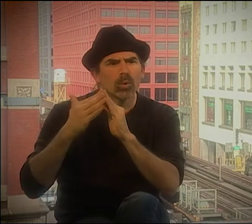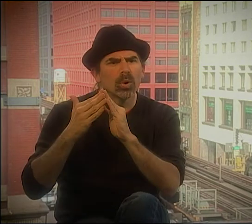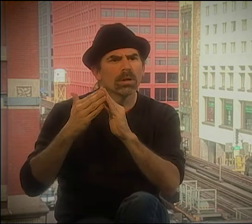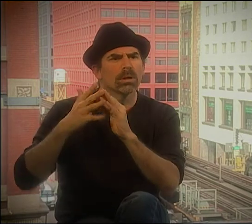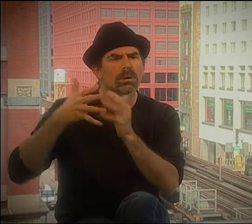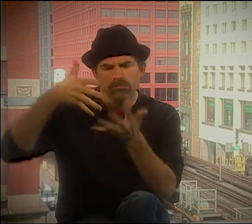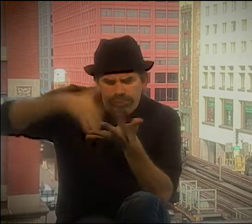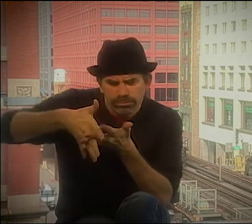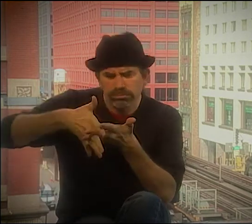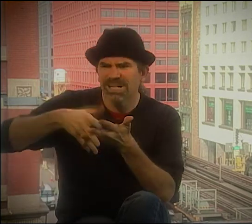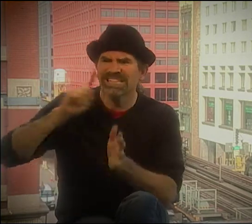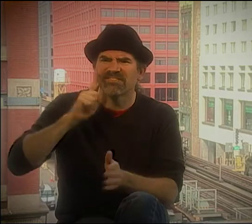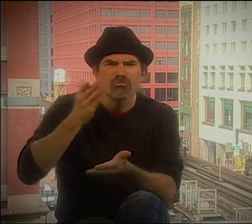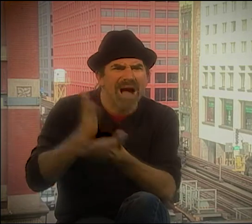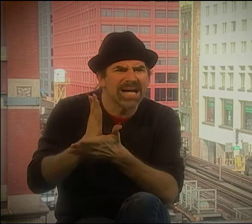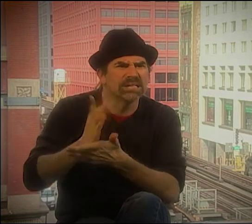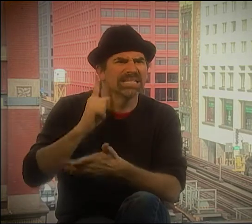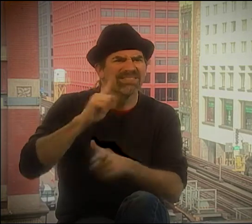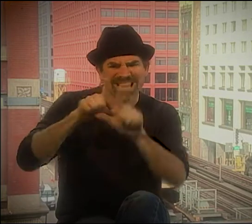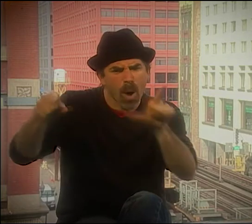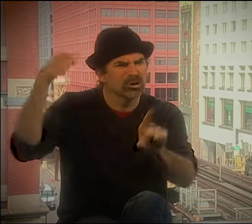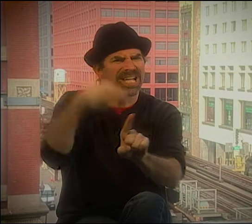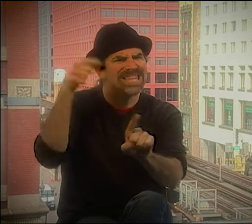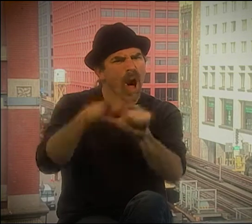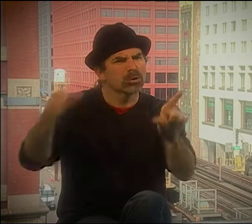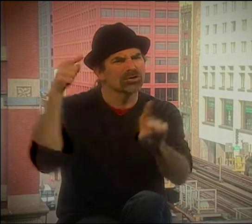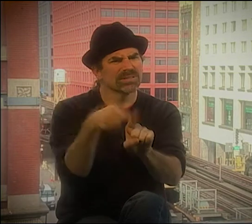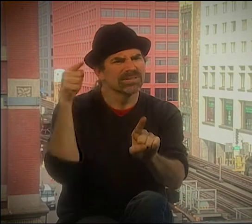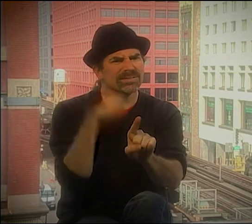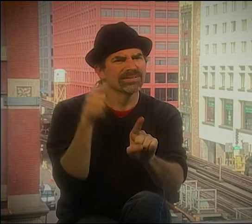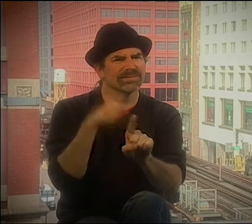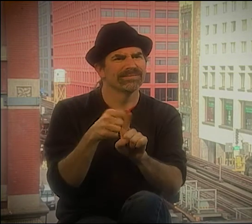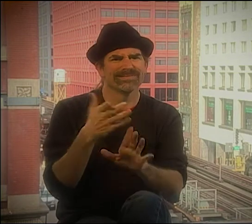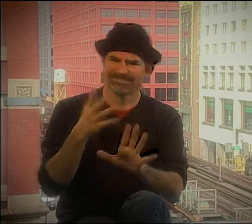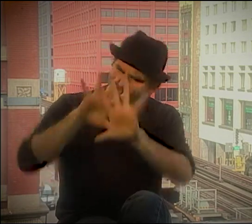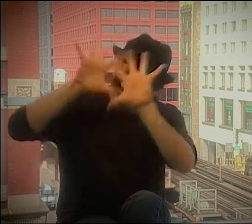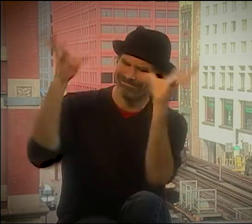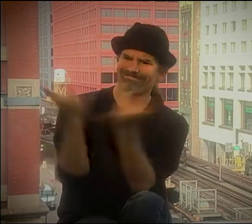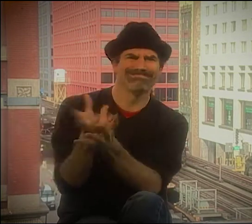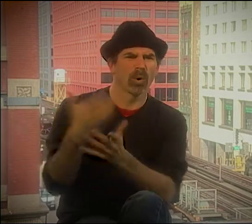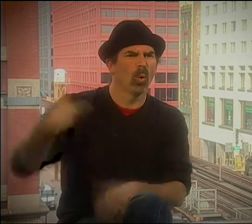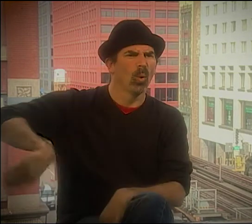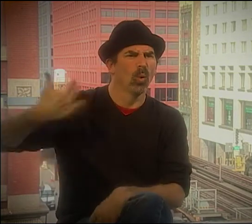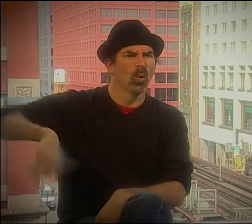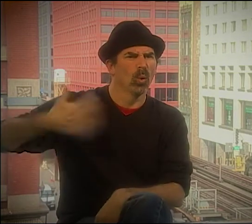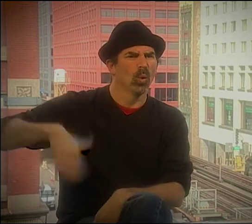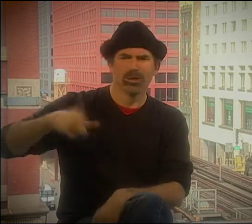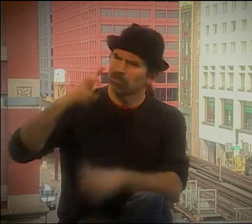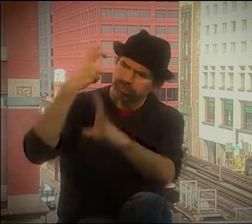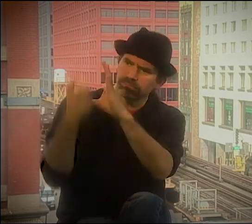REALLY THOUGHT ABOUT THE POLITICAL ELEMENT OF POETRY. YOU KNOW, I KNOW THAT DEAF RIGHTS AND DEAF EQUITY